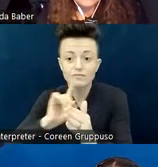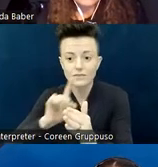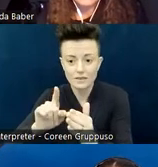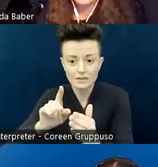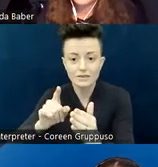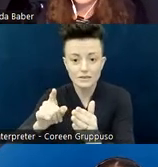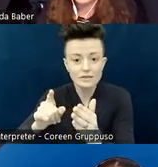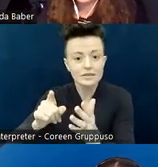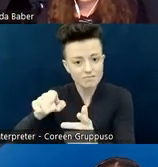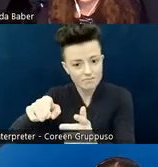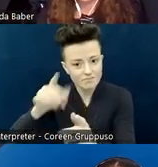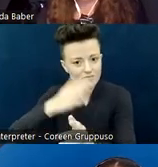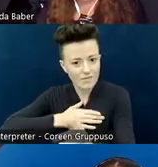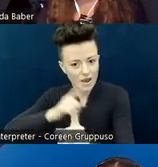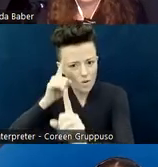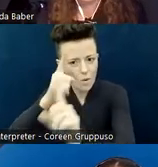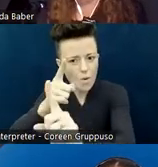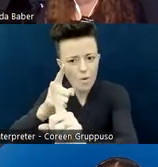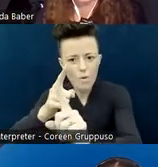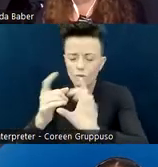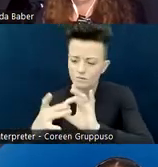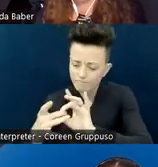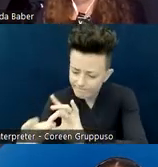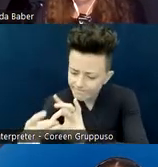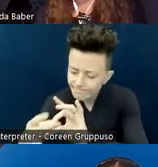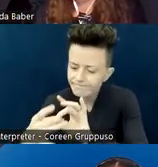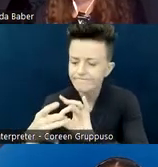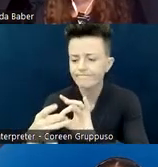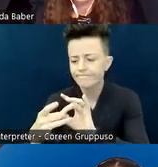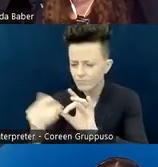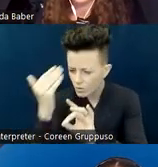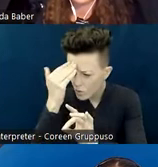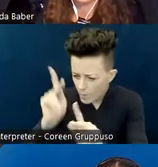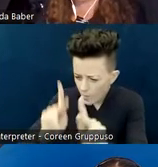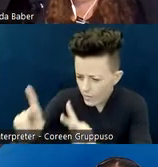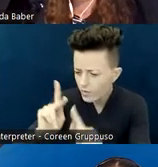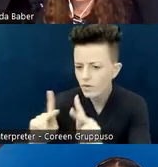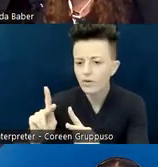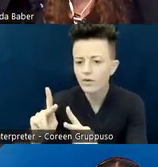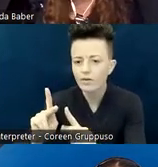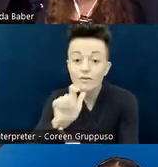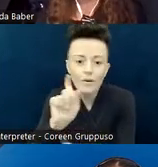a goal to push myself to build relationships— not just with people I'm comfortable with,